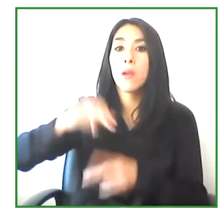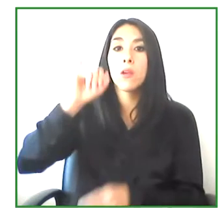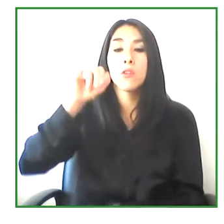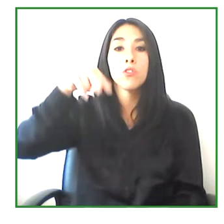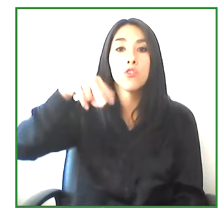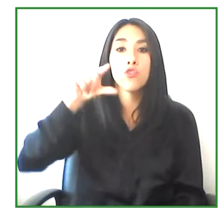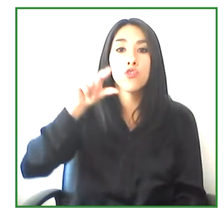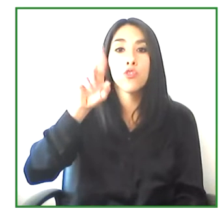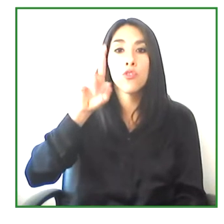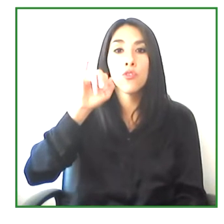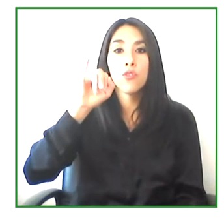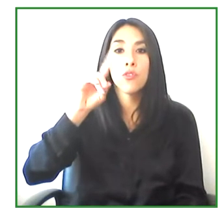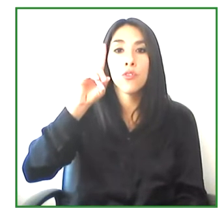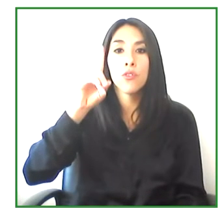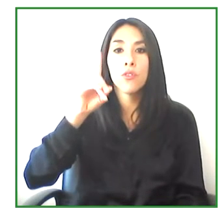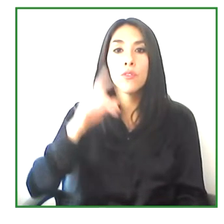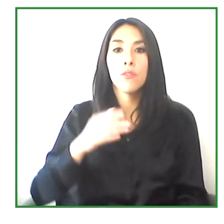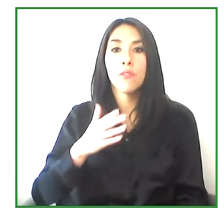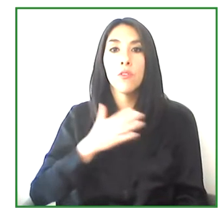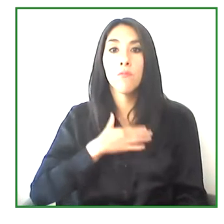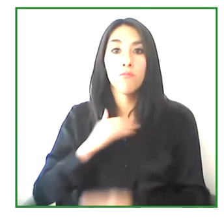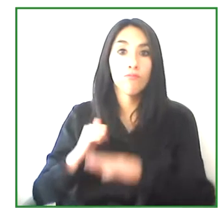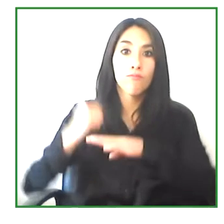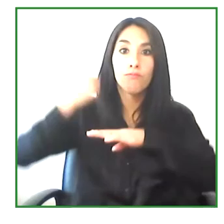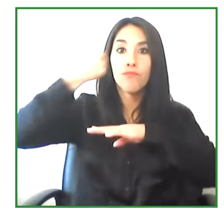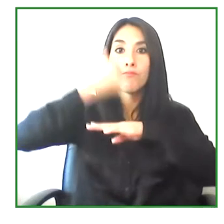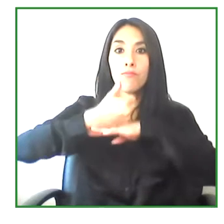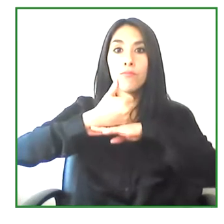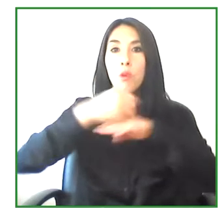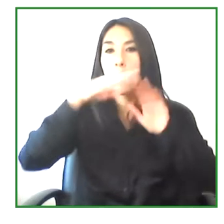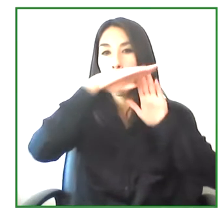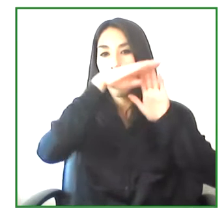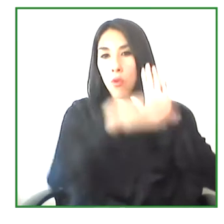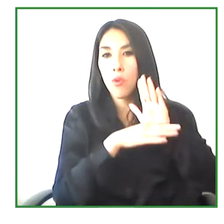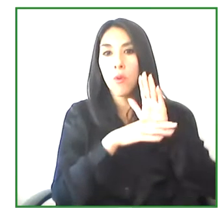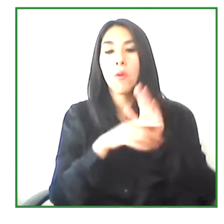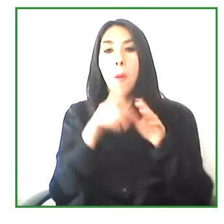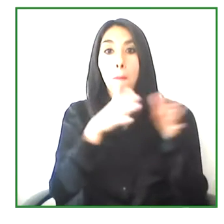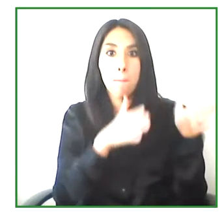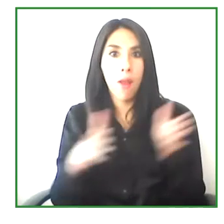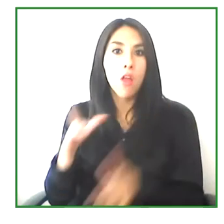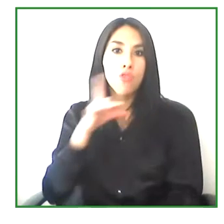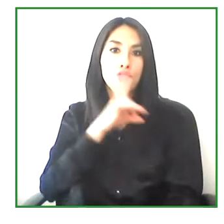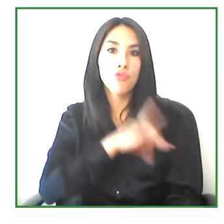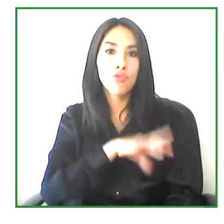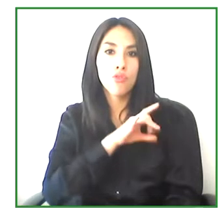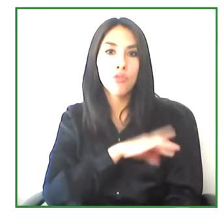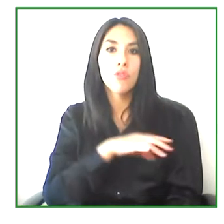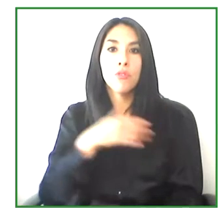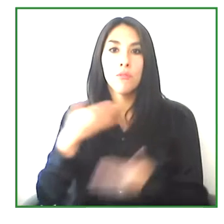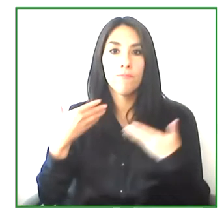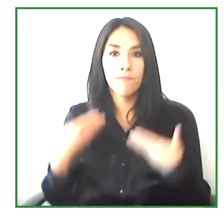and owned manager of Pacto de Productividad Chile. Today I'm wearing a green blouse